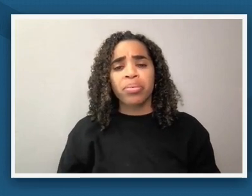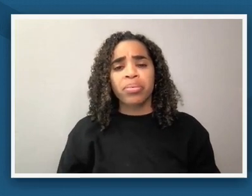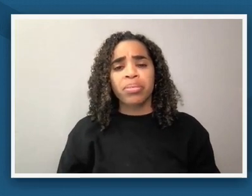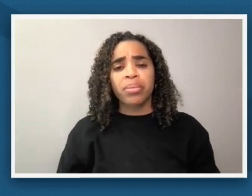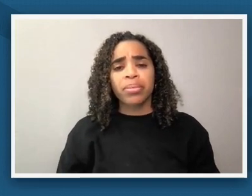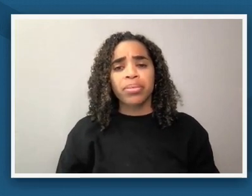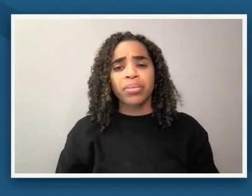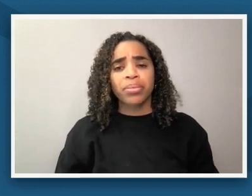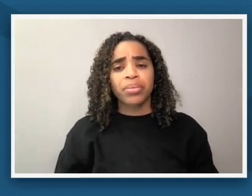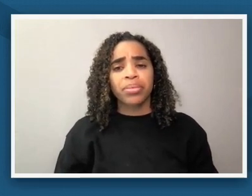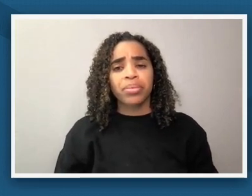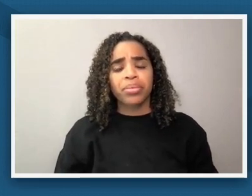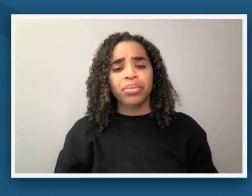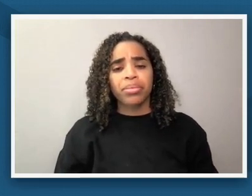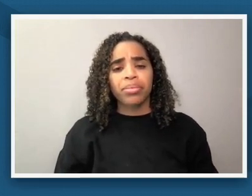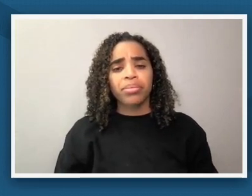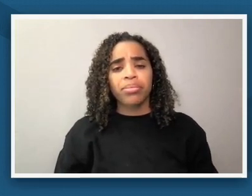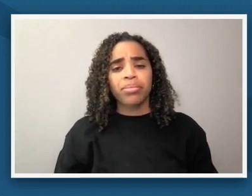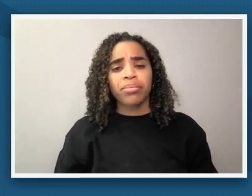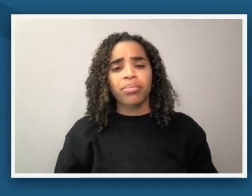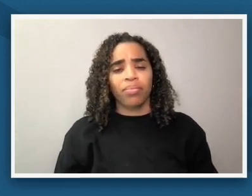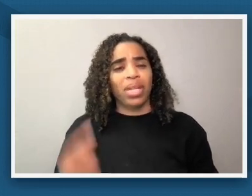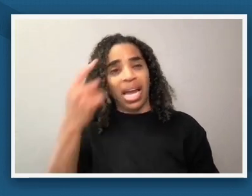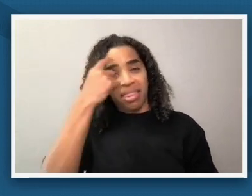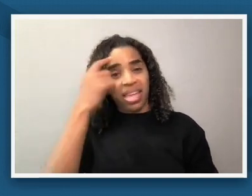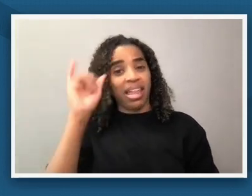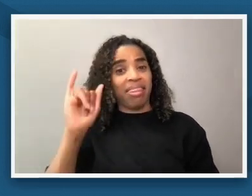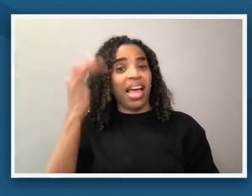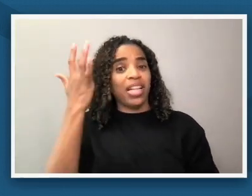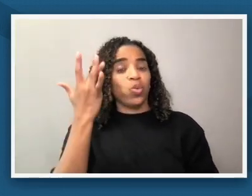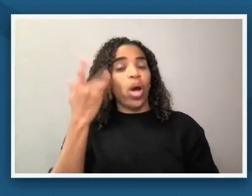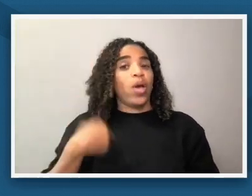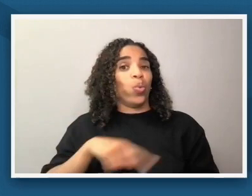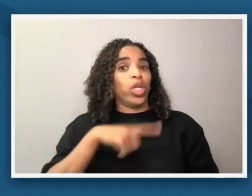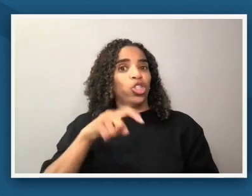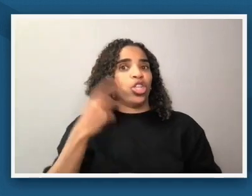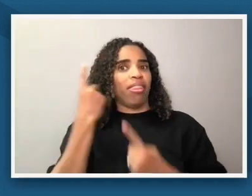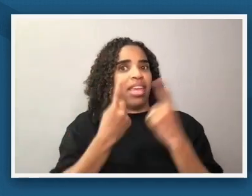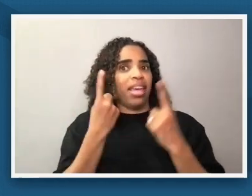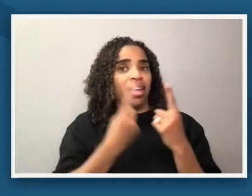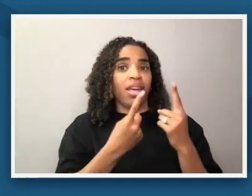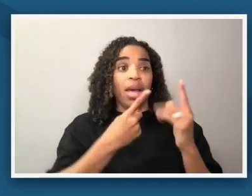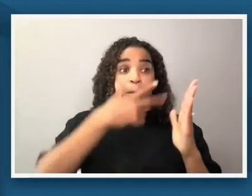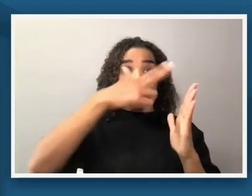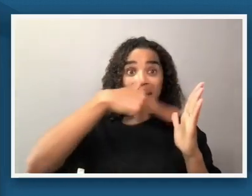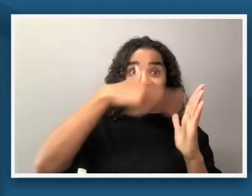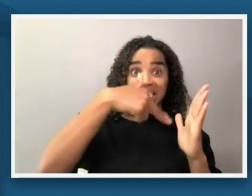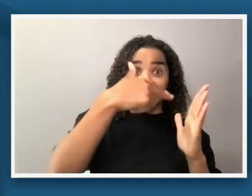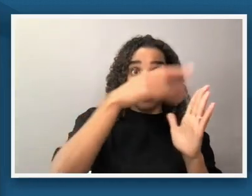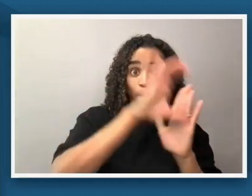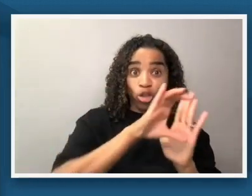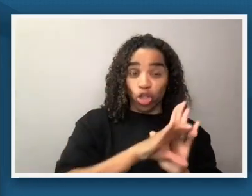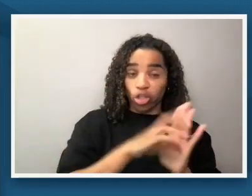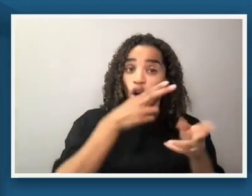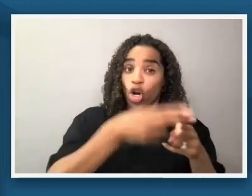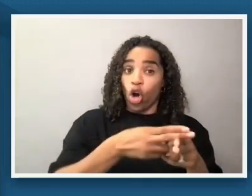not paintings can be primary source objects before documenting